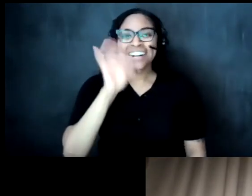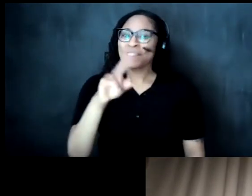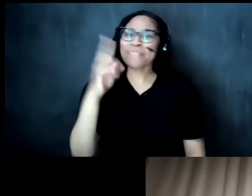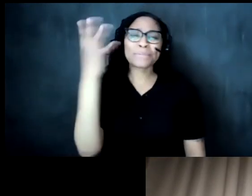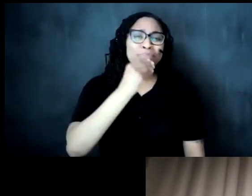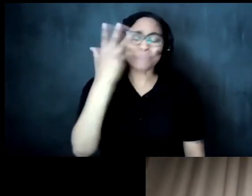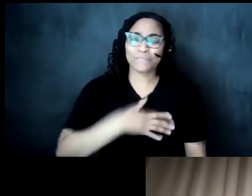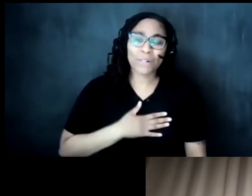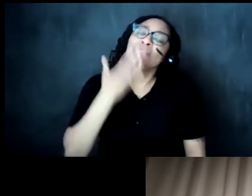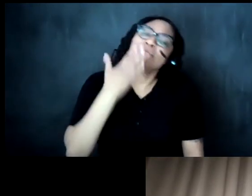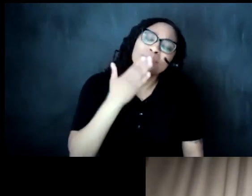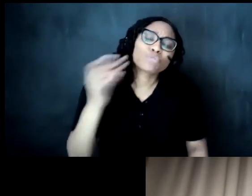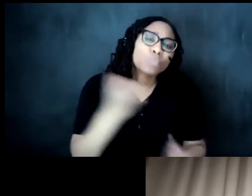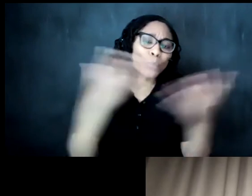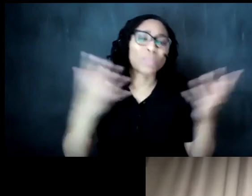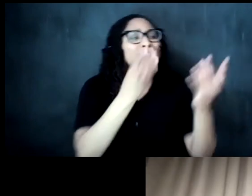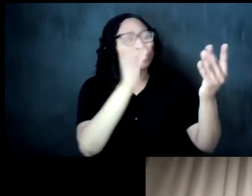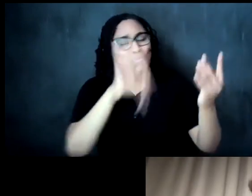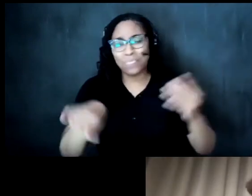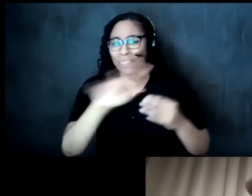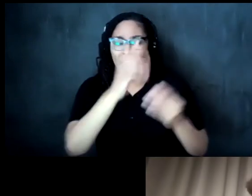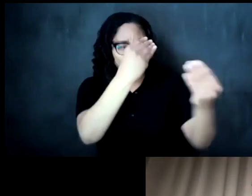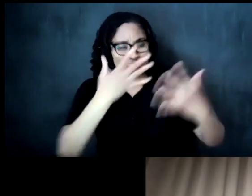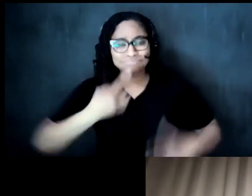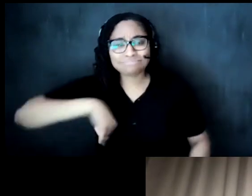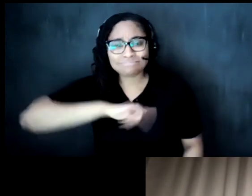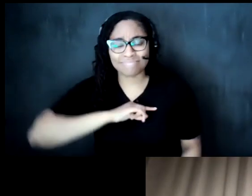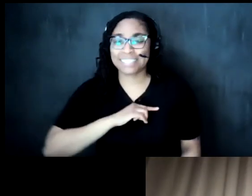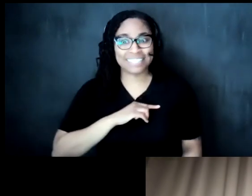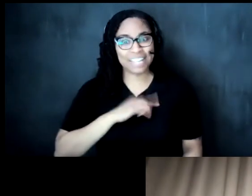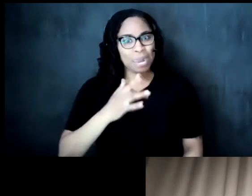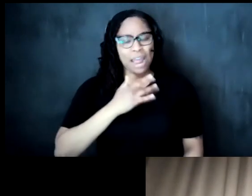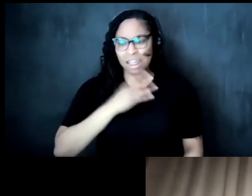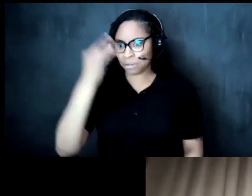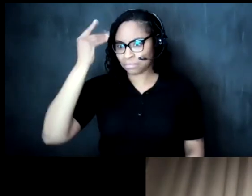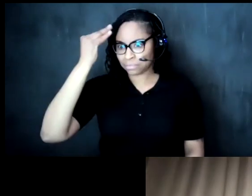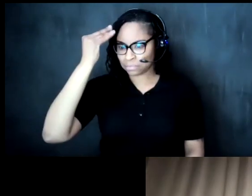much for sharing sharing that with us and who's really making us think which is really important